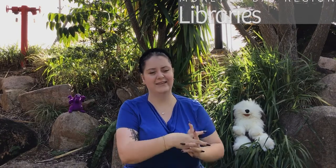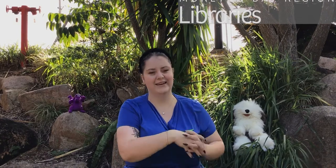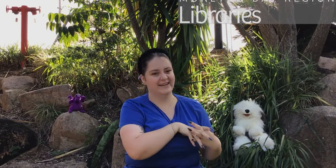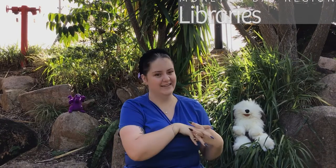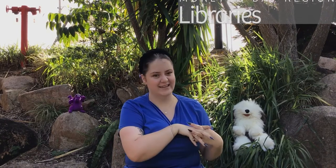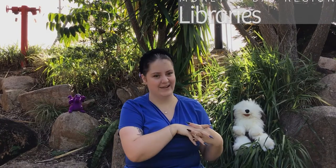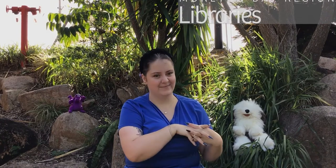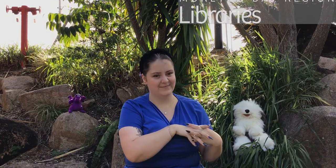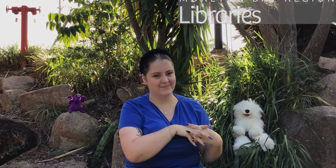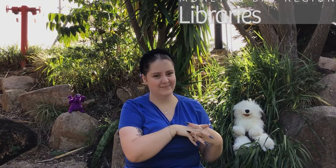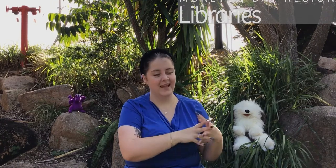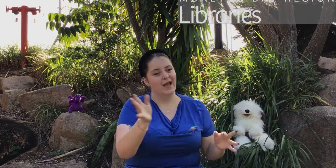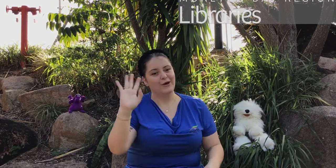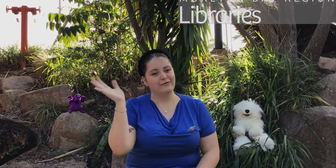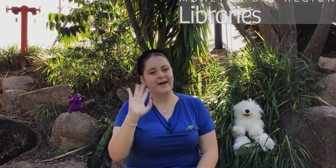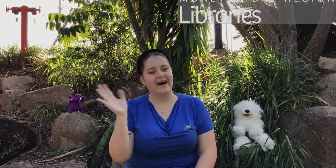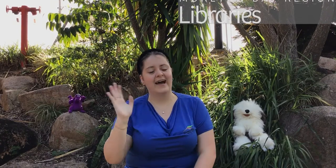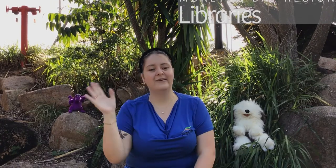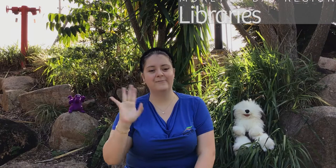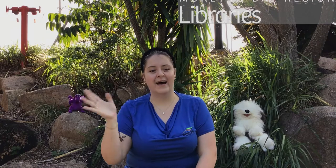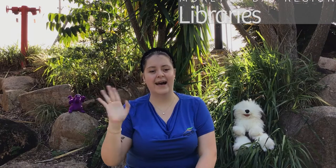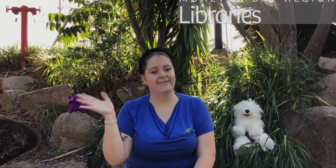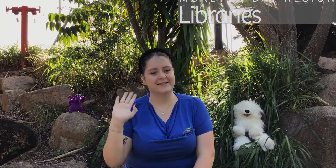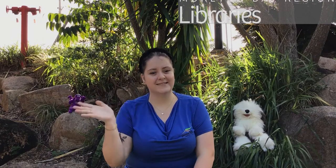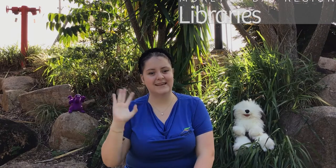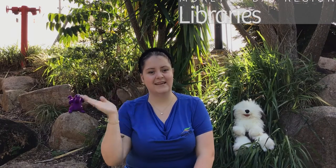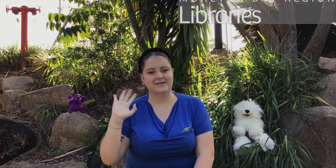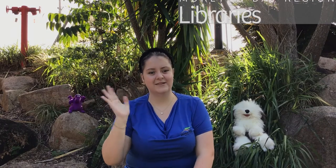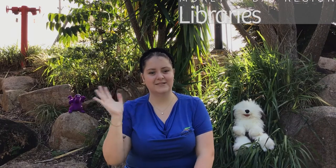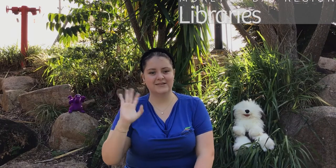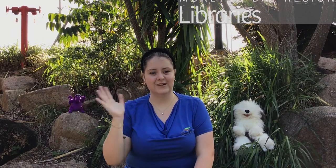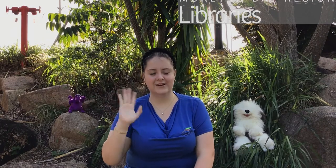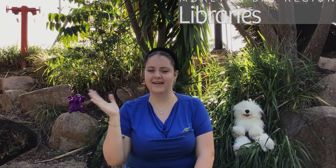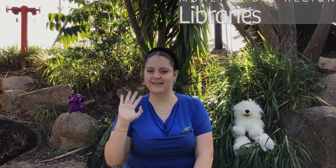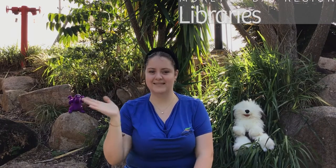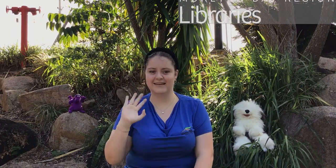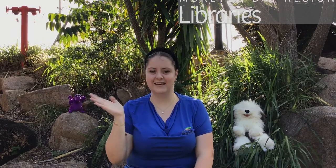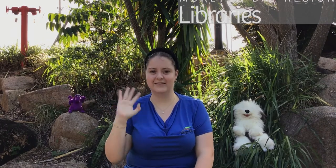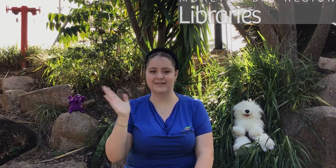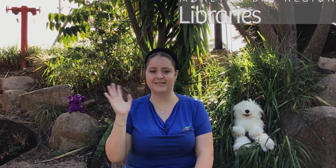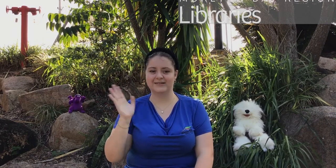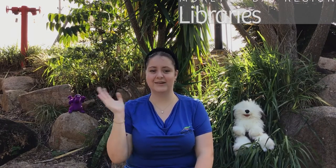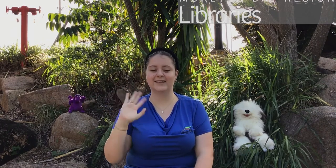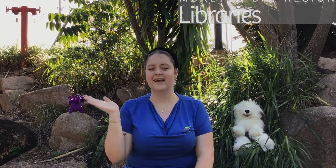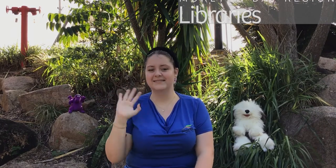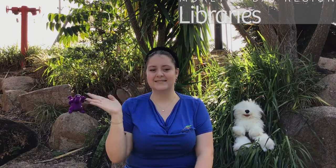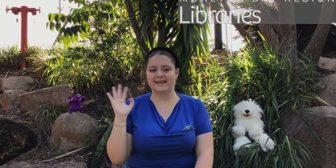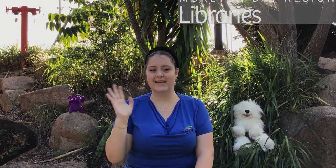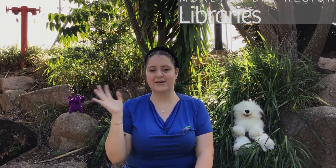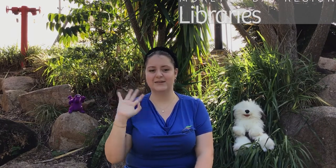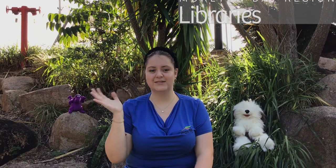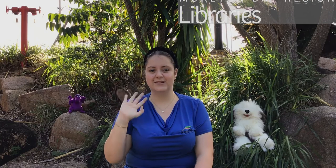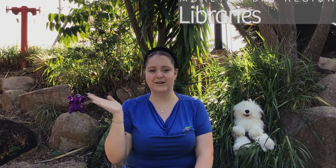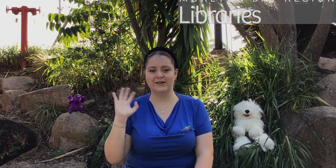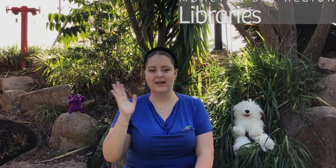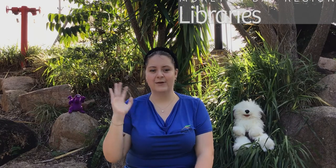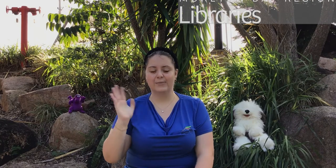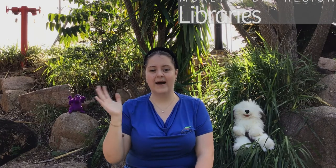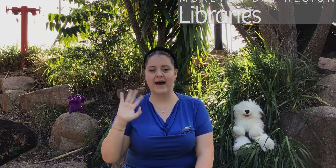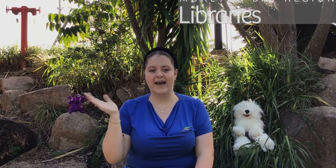again next time!: 'Goodbye, goodbye we'll see you soon, see you soon, see you soon. Goodbye,